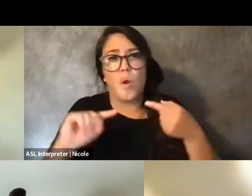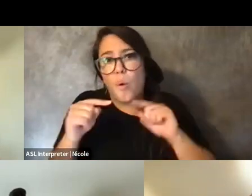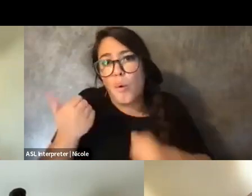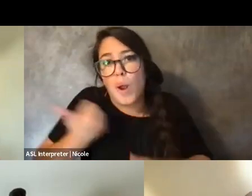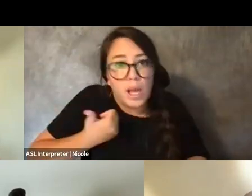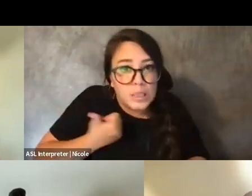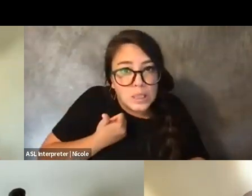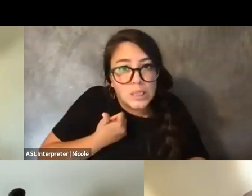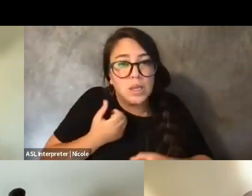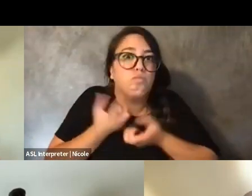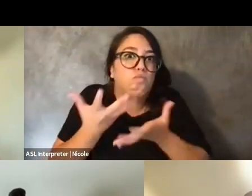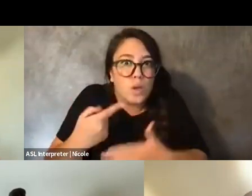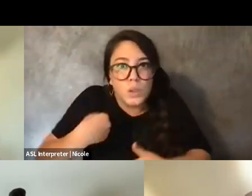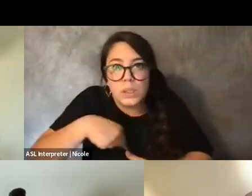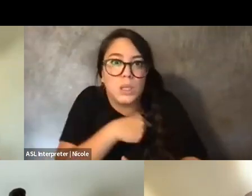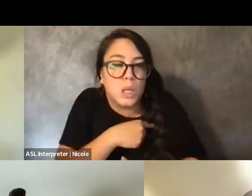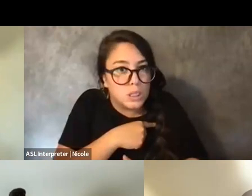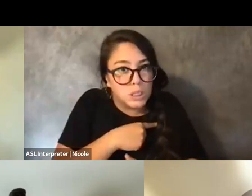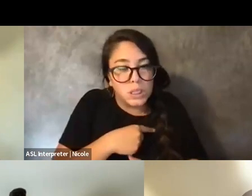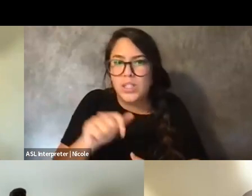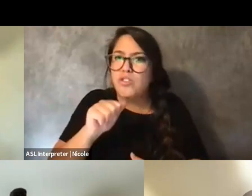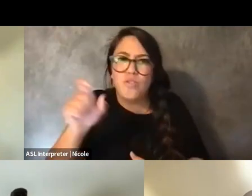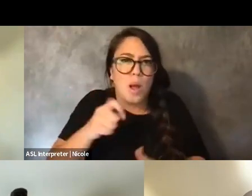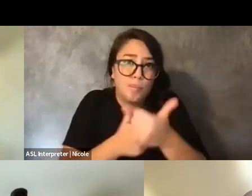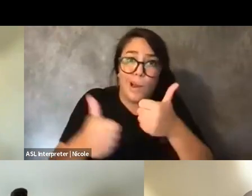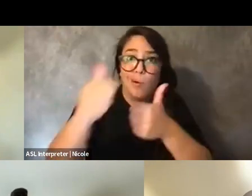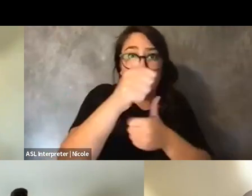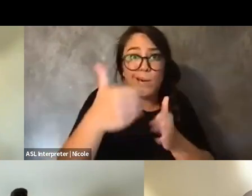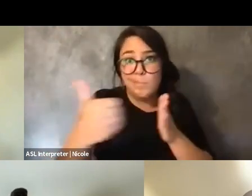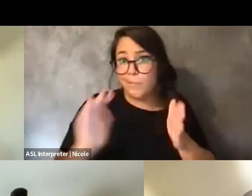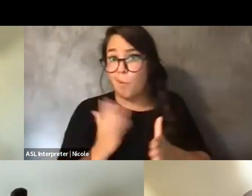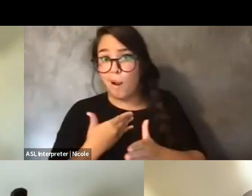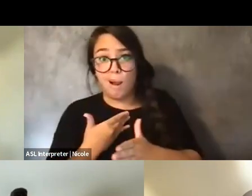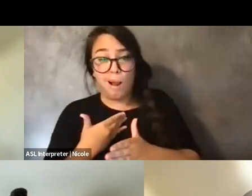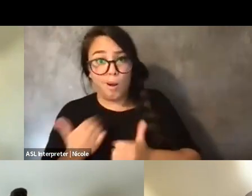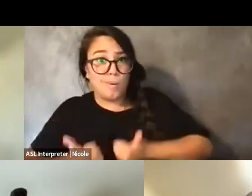But like, if that's not realized or centered, like, it can happen at the expense of us